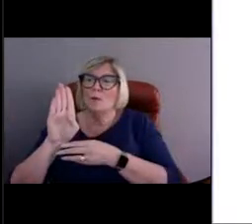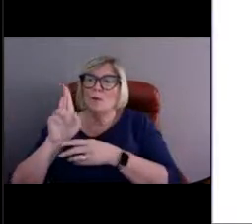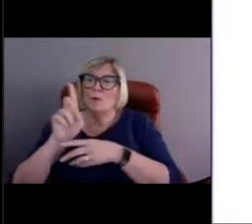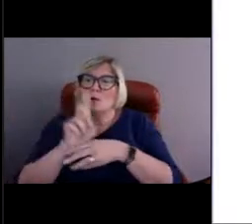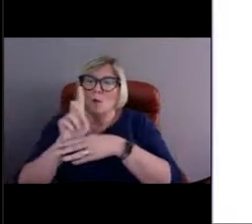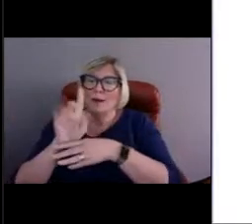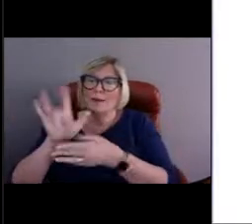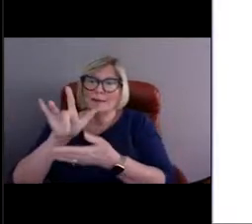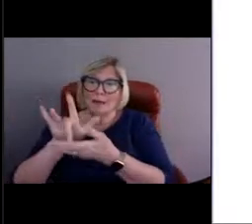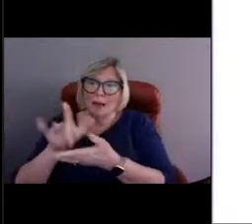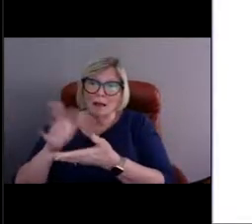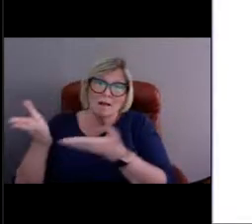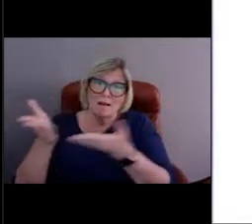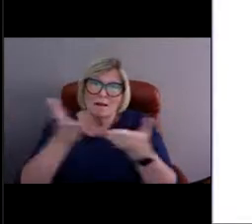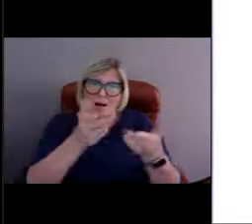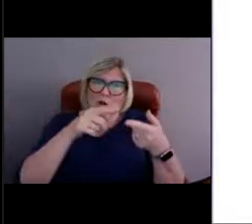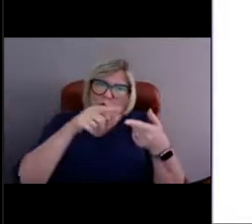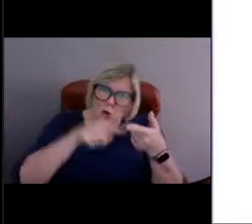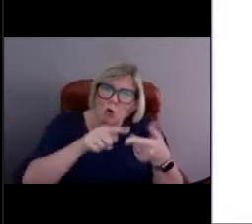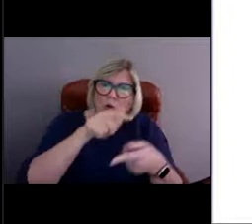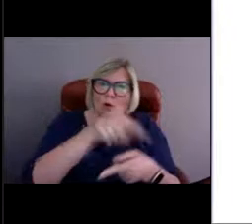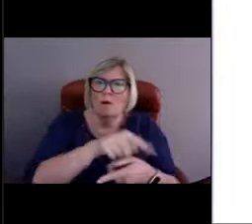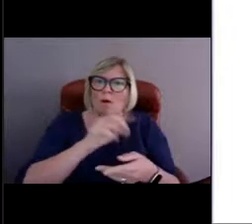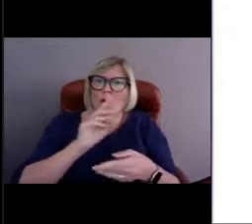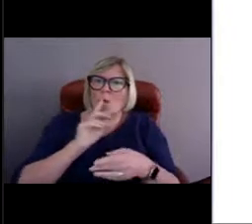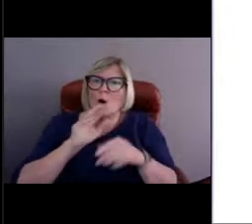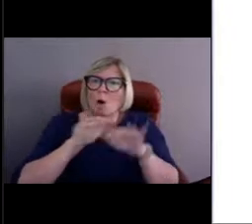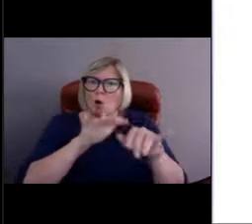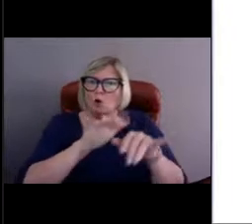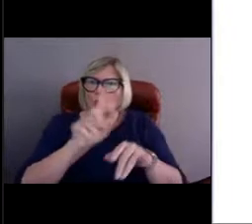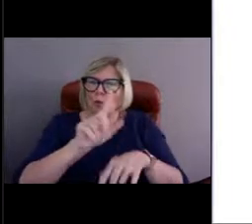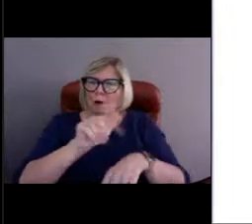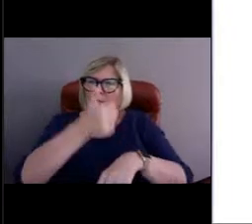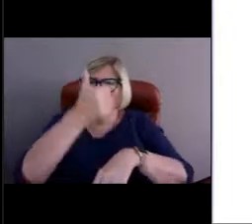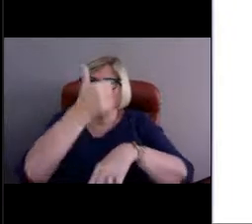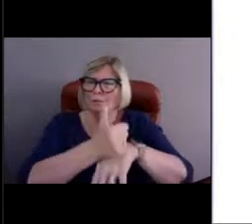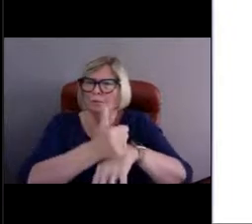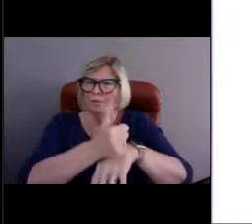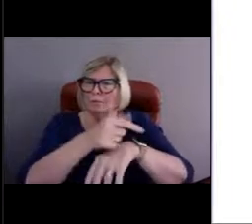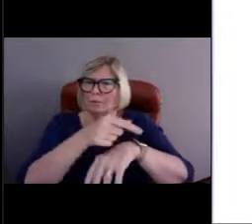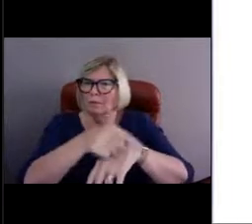[Nicole] Oh, that's a tough question. I don't think we put it on an airplane. Let's see.